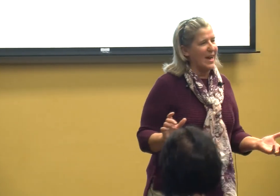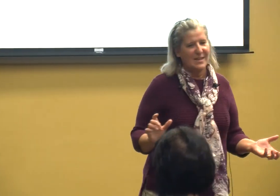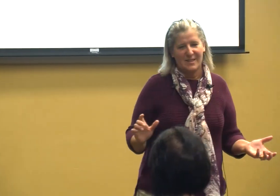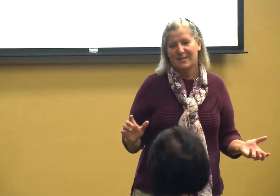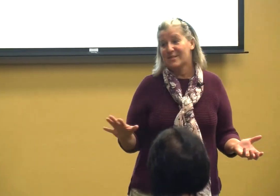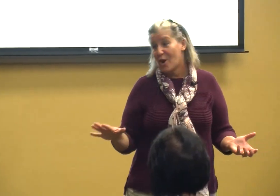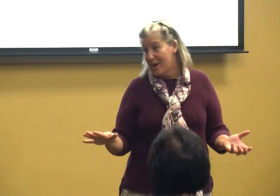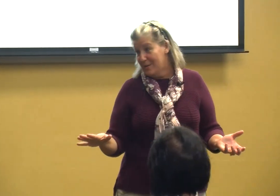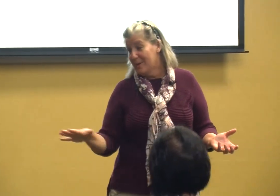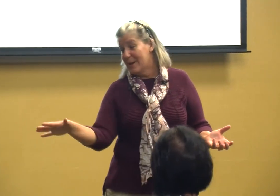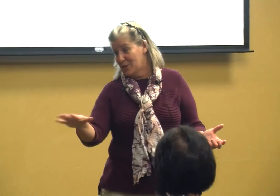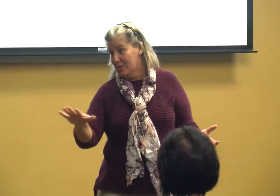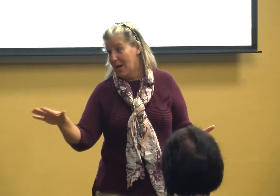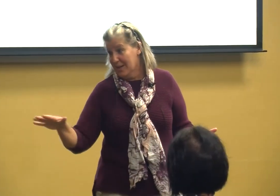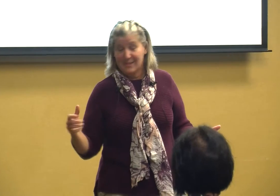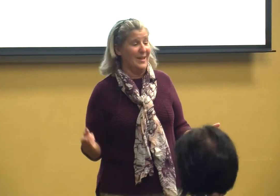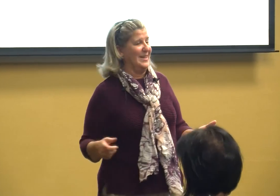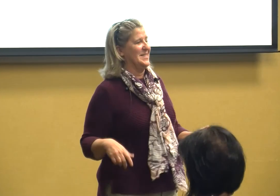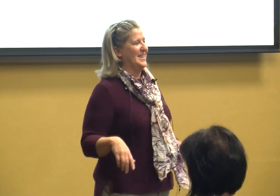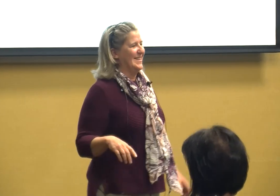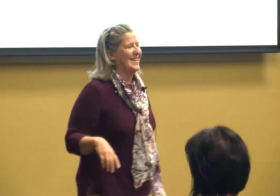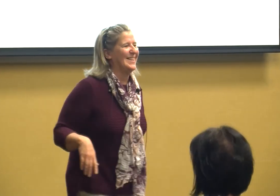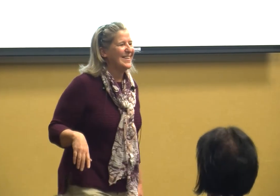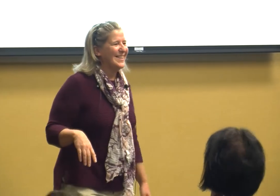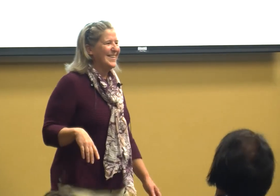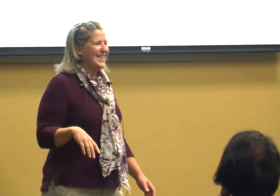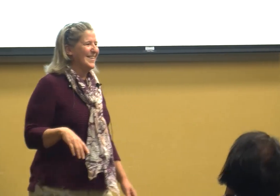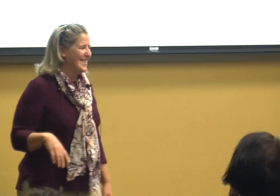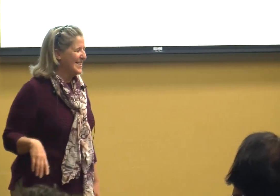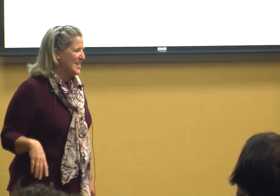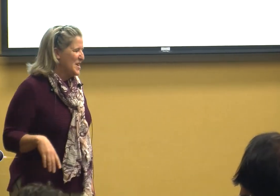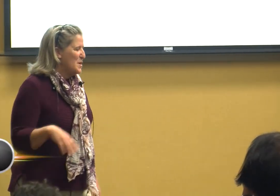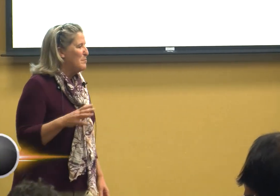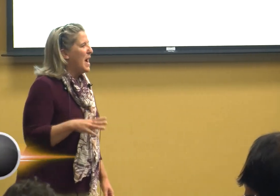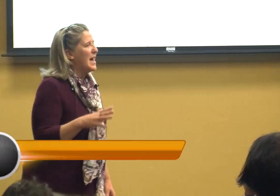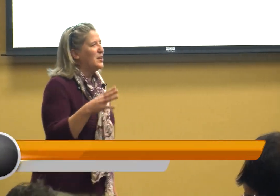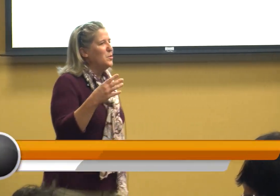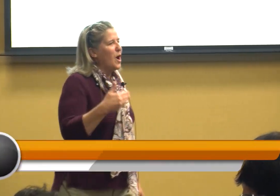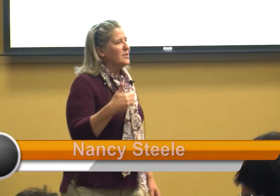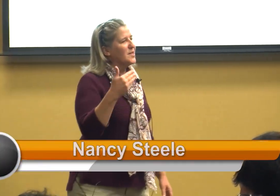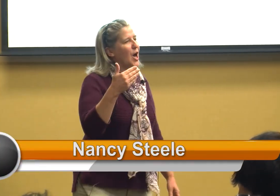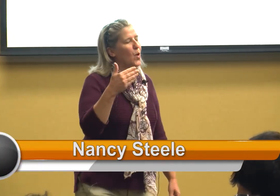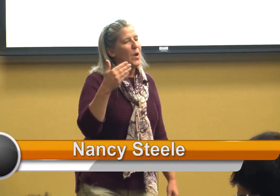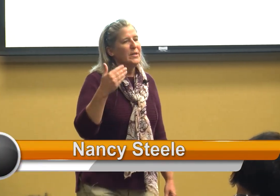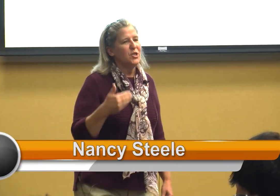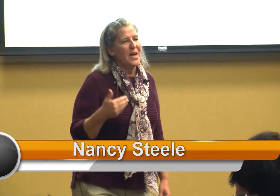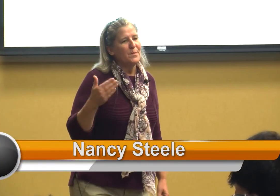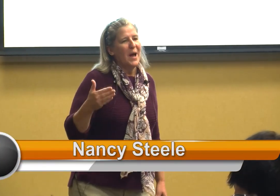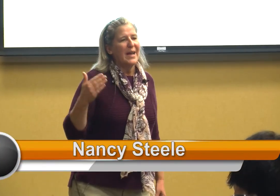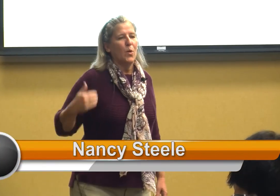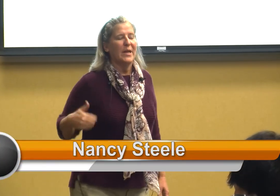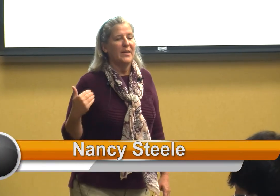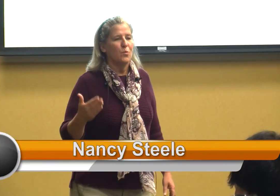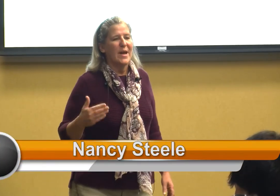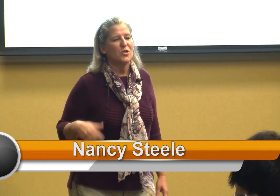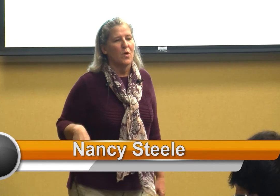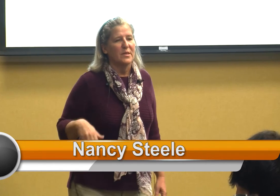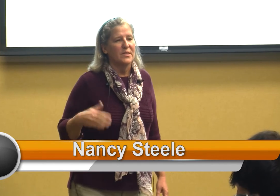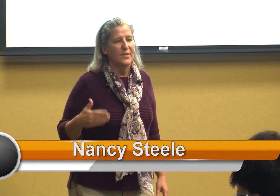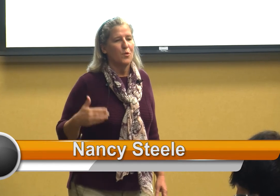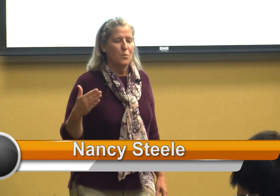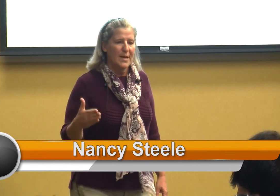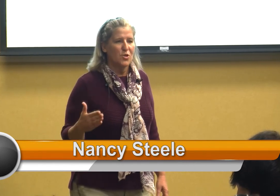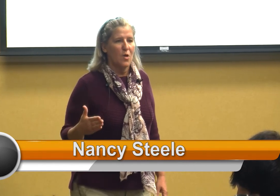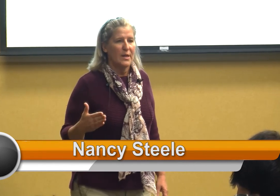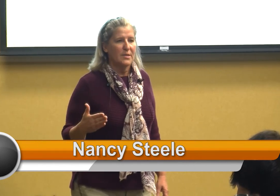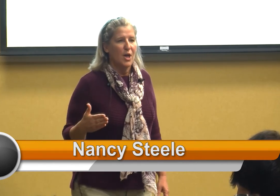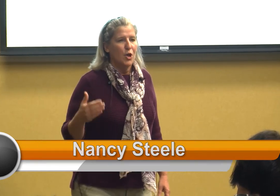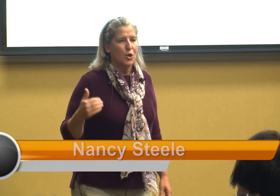sorry about your luck ladies but you also just by going into restaurants different restaurants you